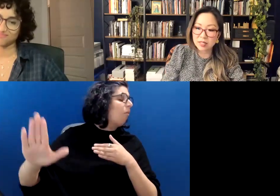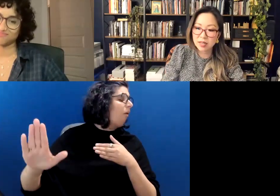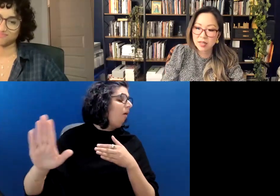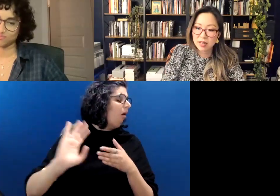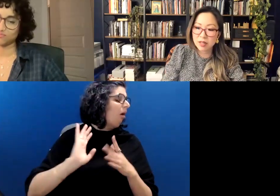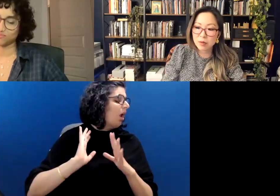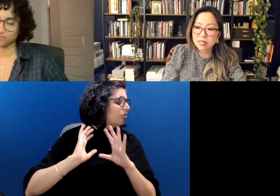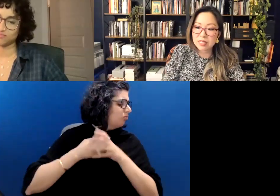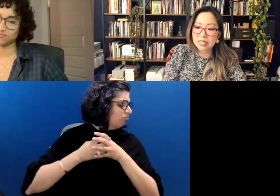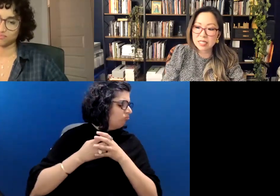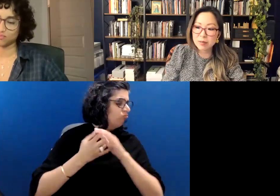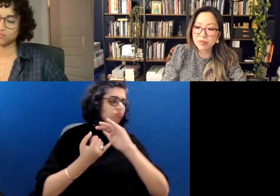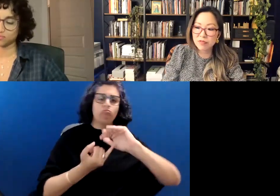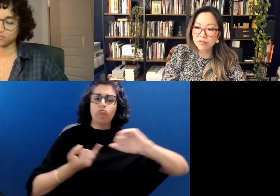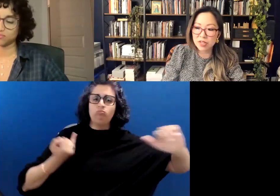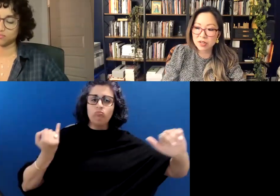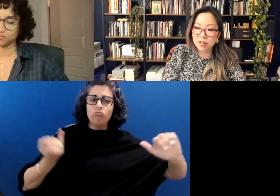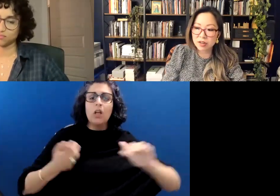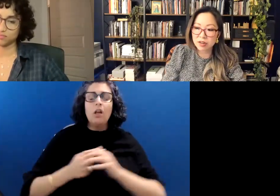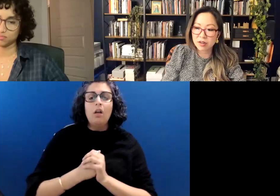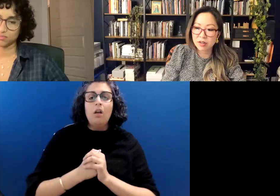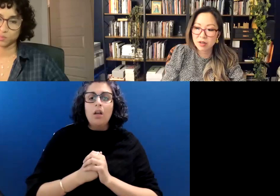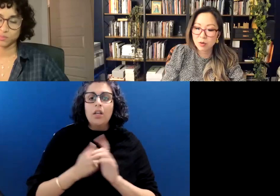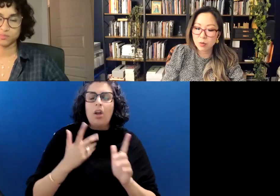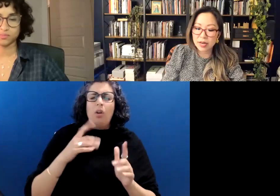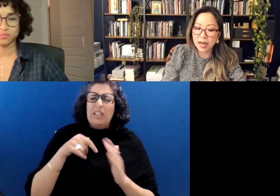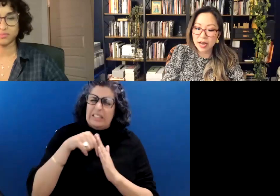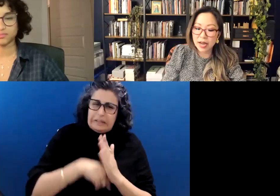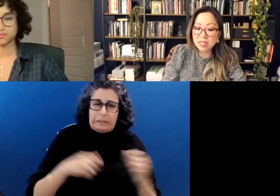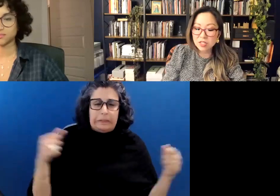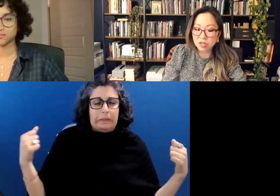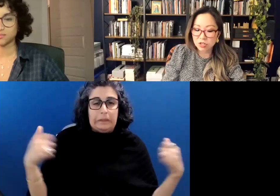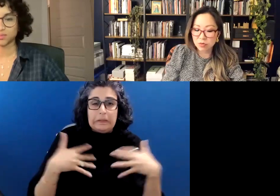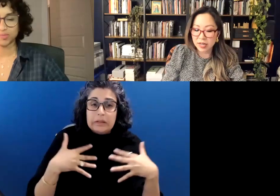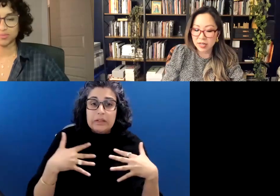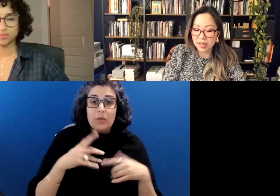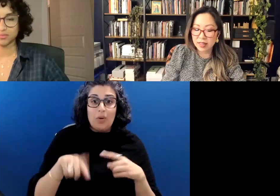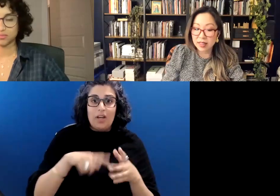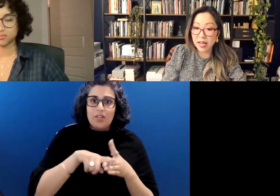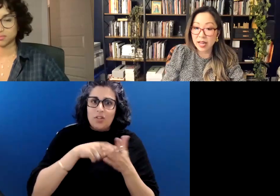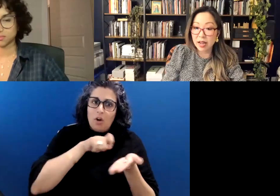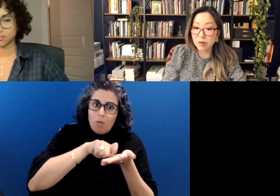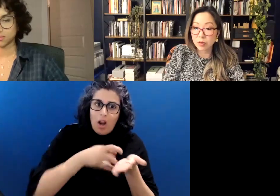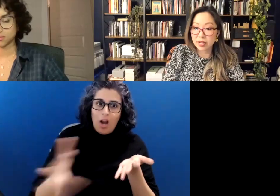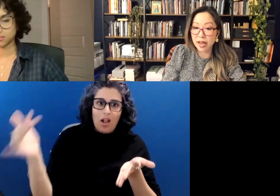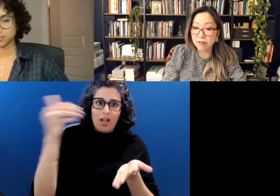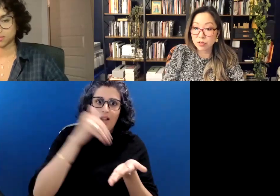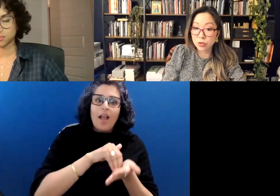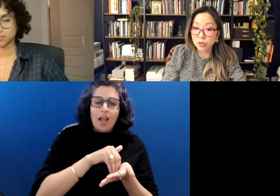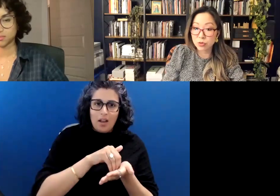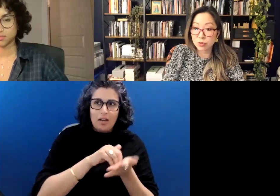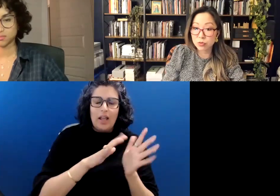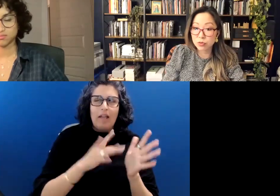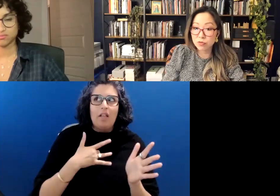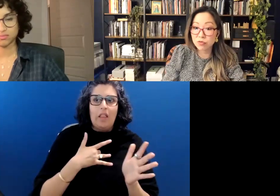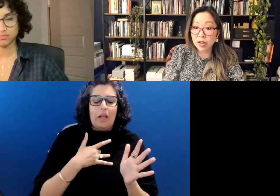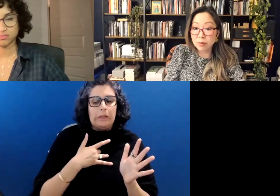And there was this deep fear when I did start to write again, that I would have to find